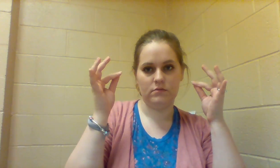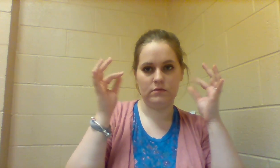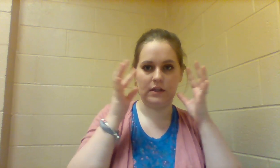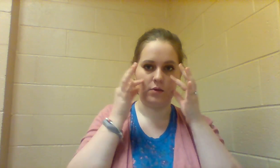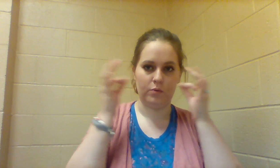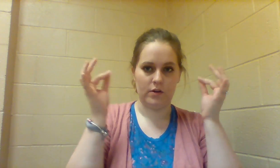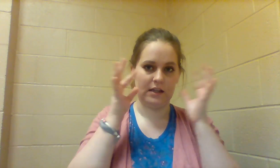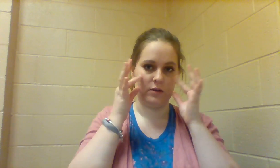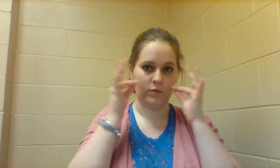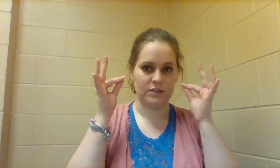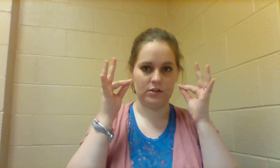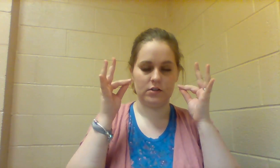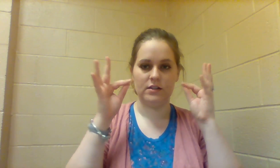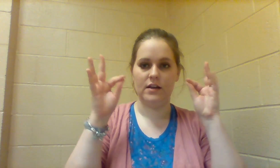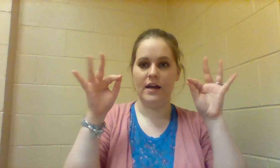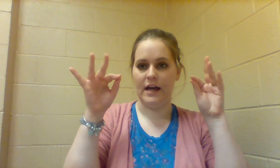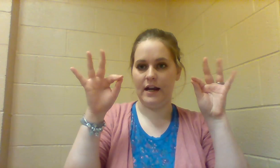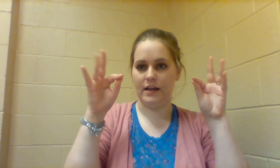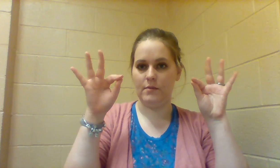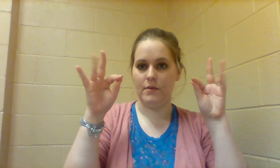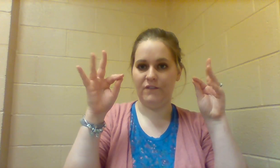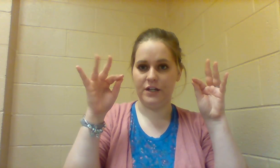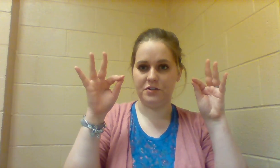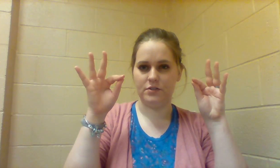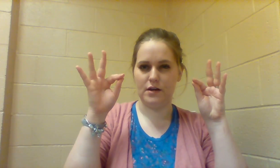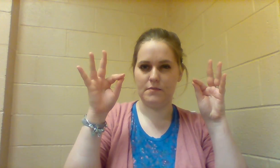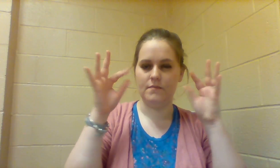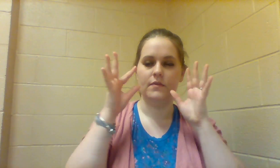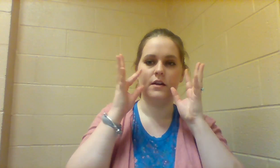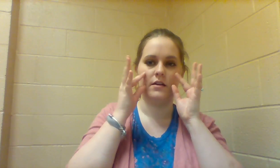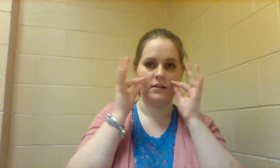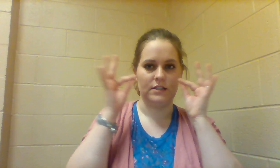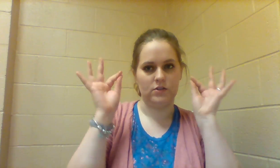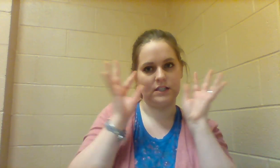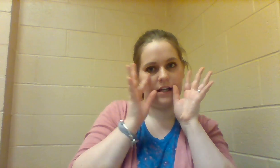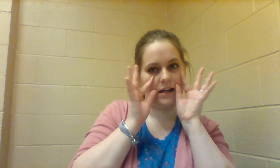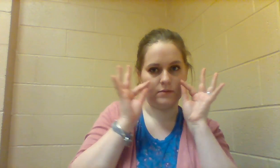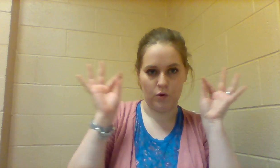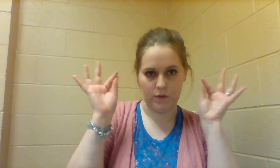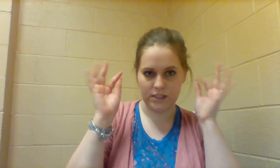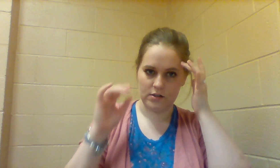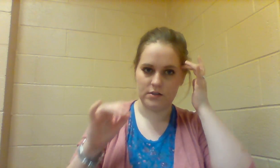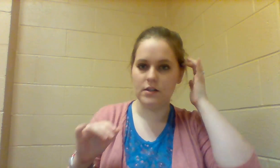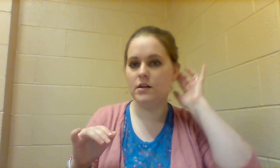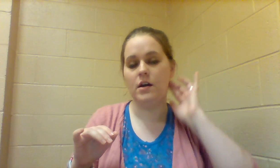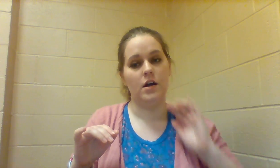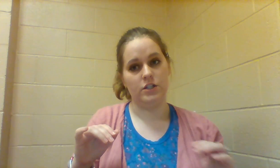like you're pulling at the whiskers and I keep my fingers up because it looks like it has more whiskers